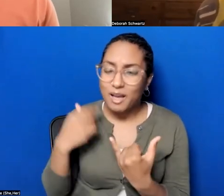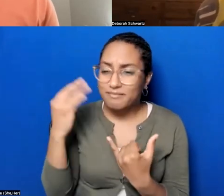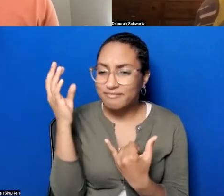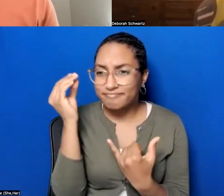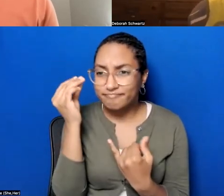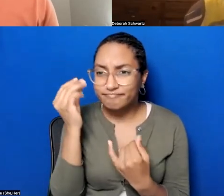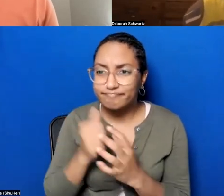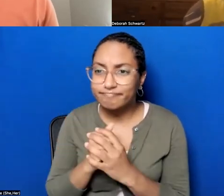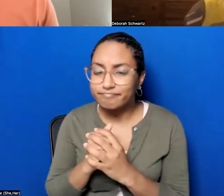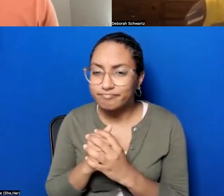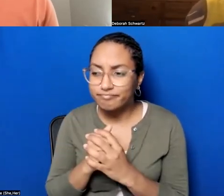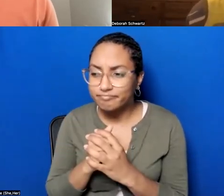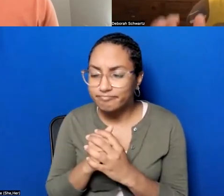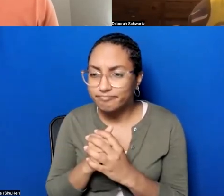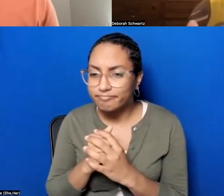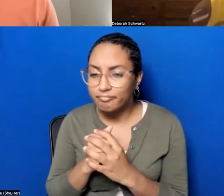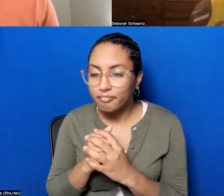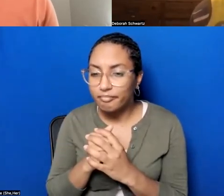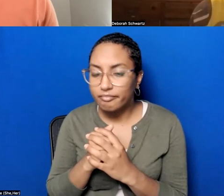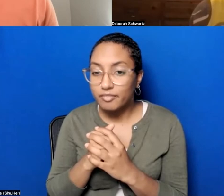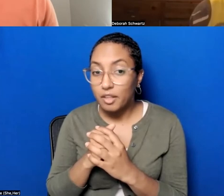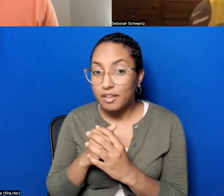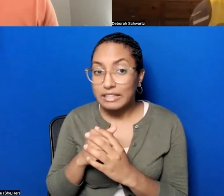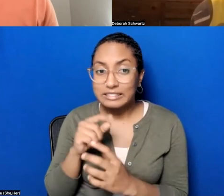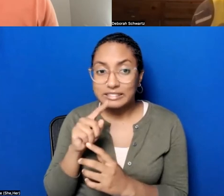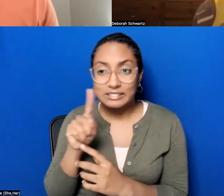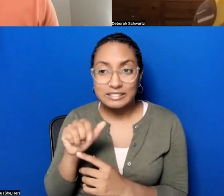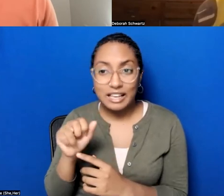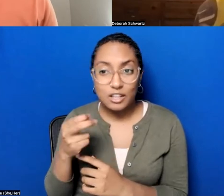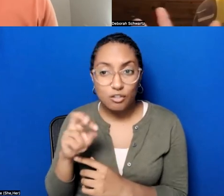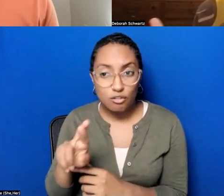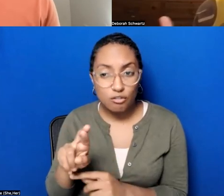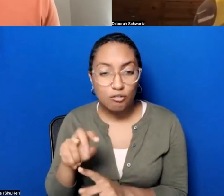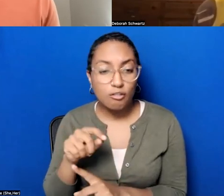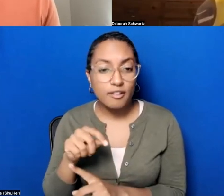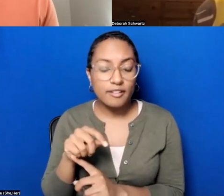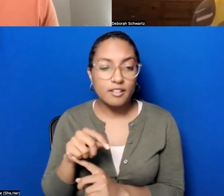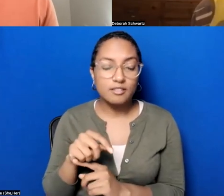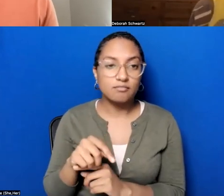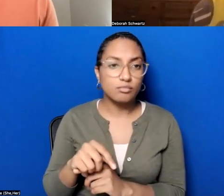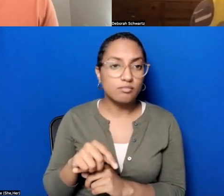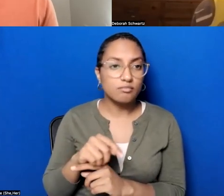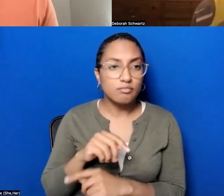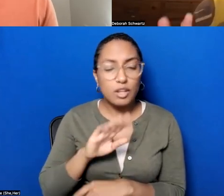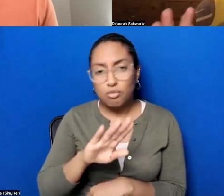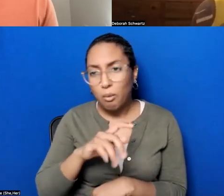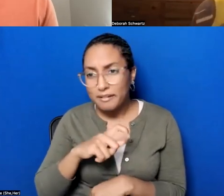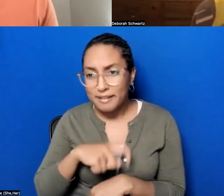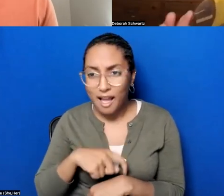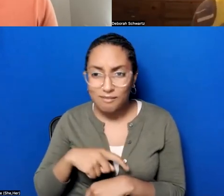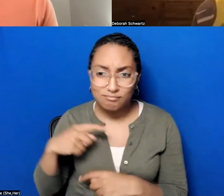wonder whether you have found, in your time doing this work, some particularly wonderful